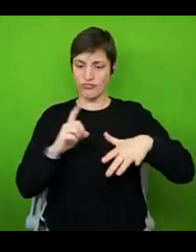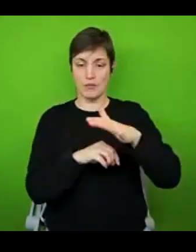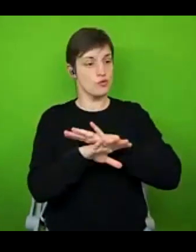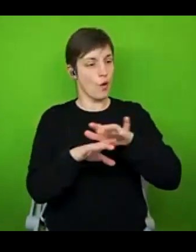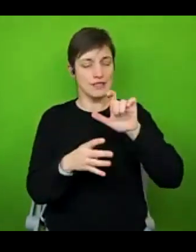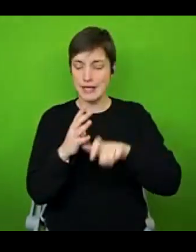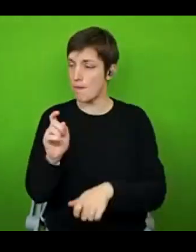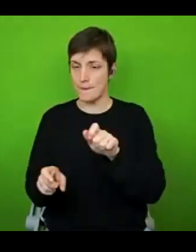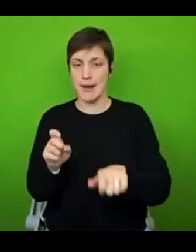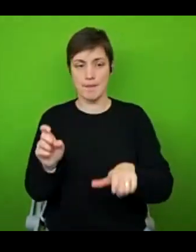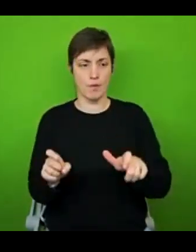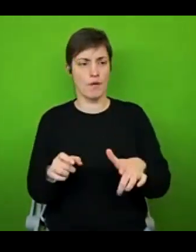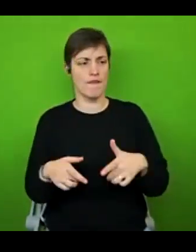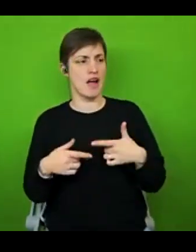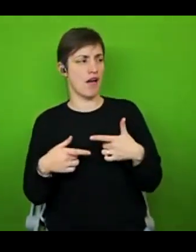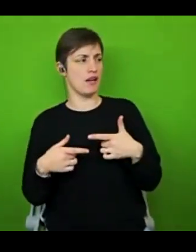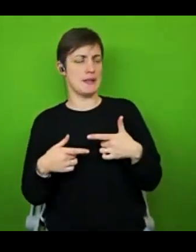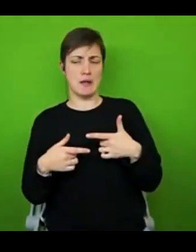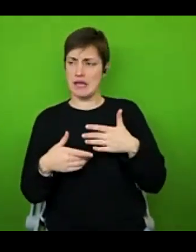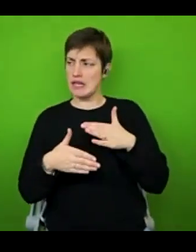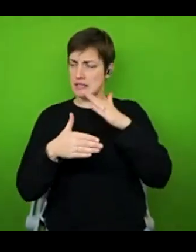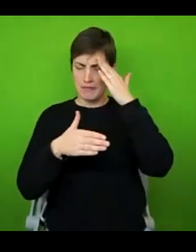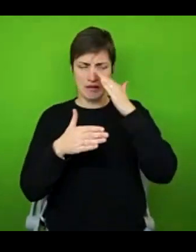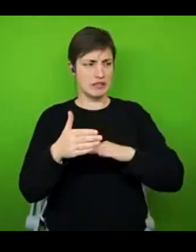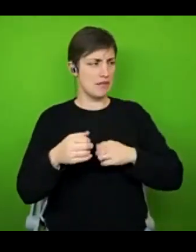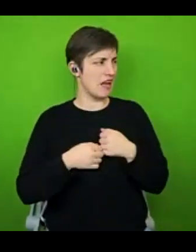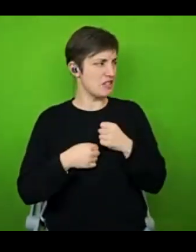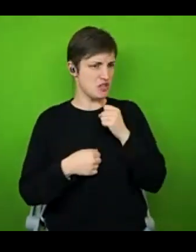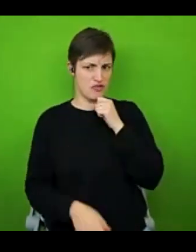me, I felt that what I was experiencing was really abnormal, because I didn't have anybody else I could